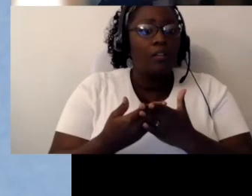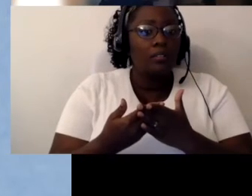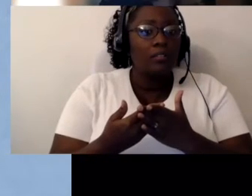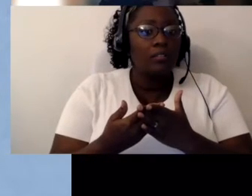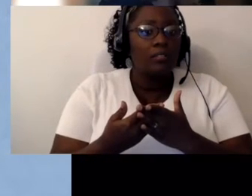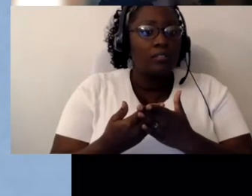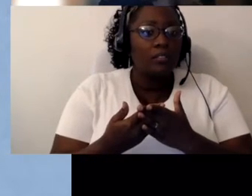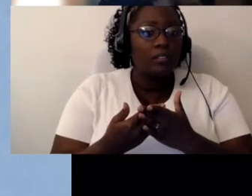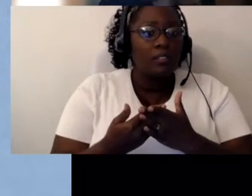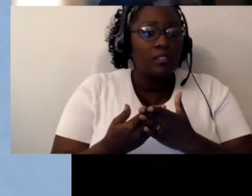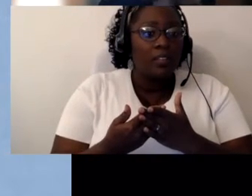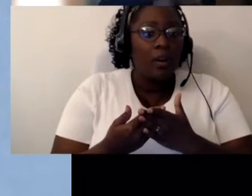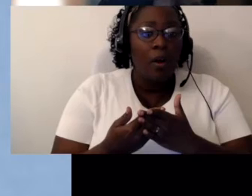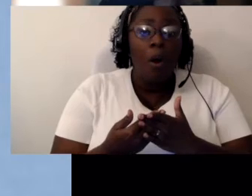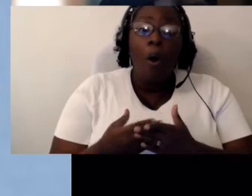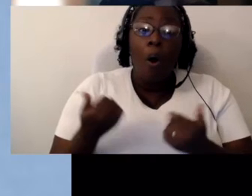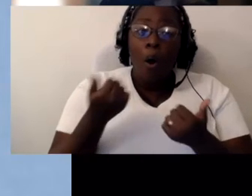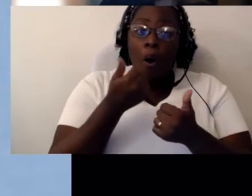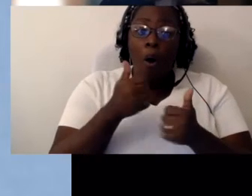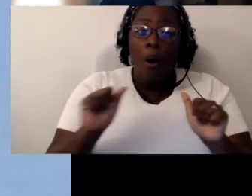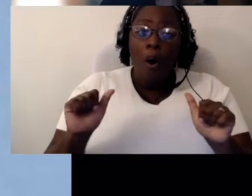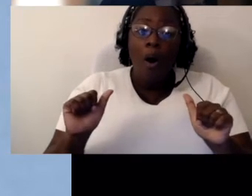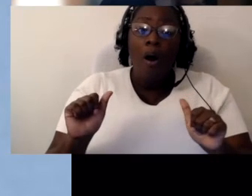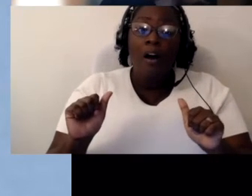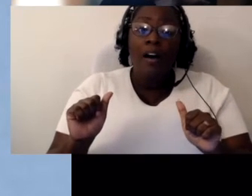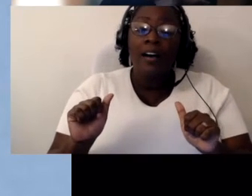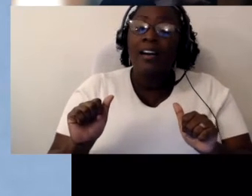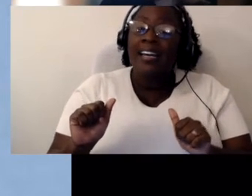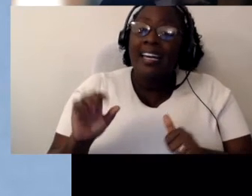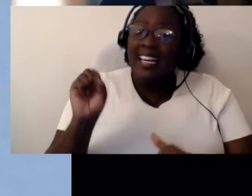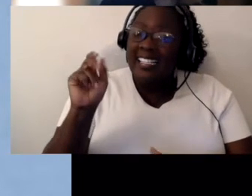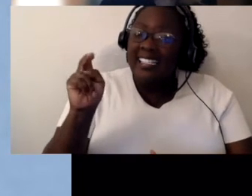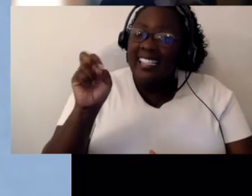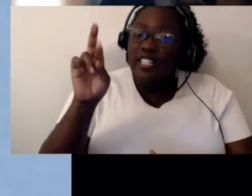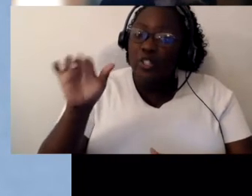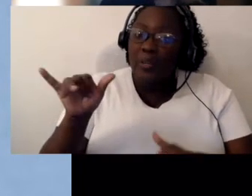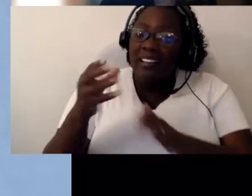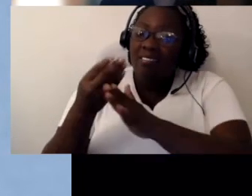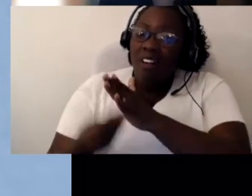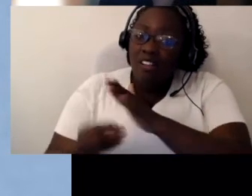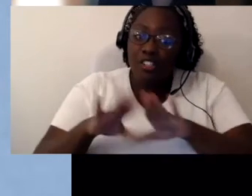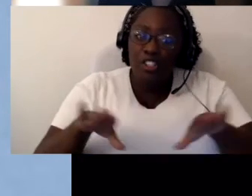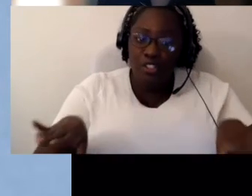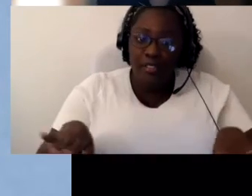sensory loss children, and specifically, what is important in the Deafblind arena is the